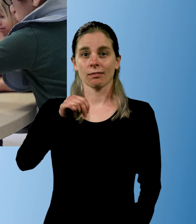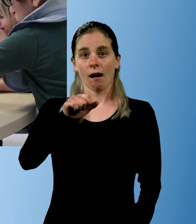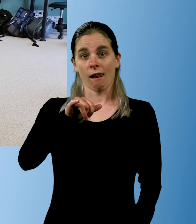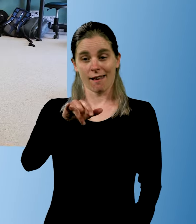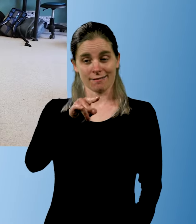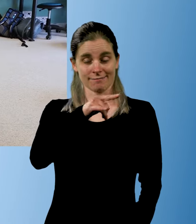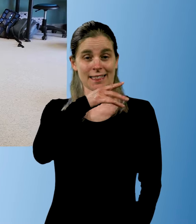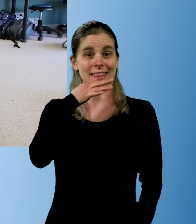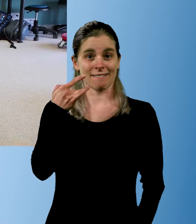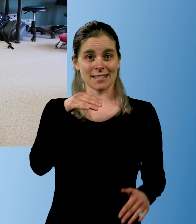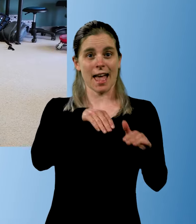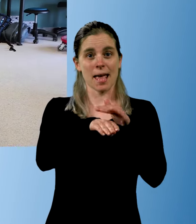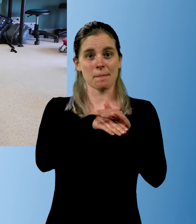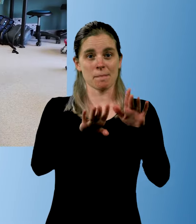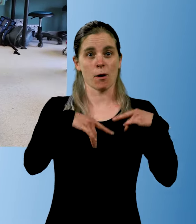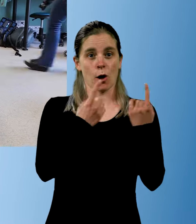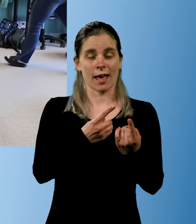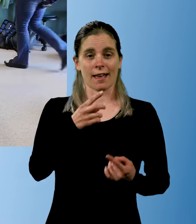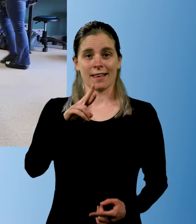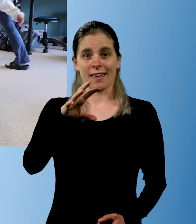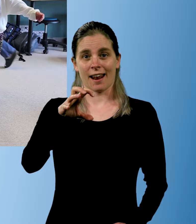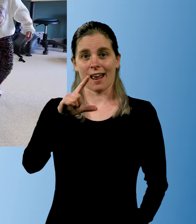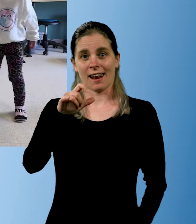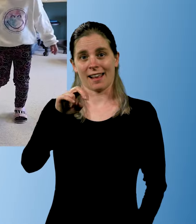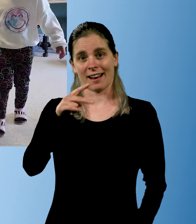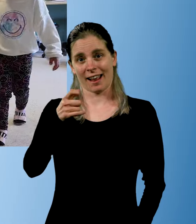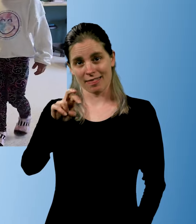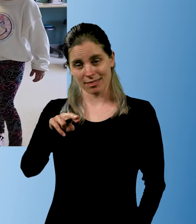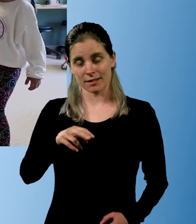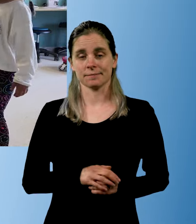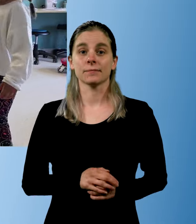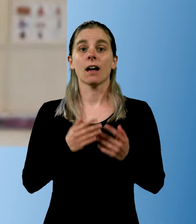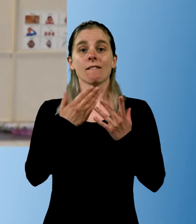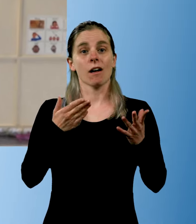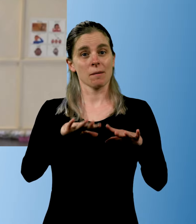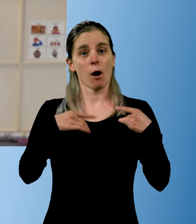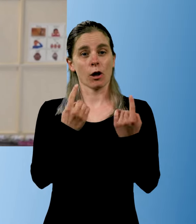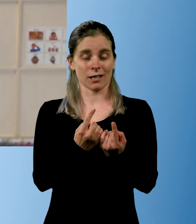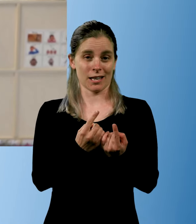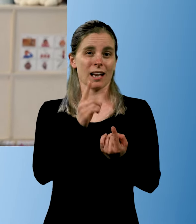Nali is having a great time at Heimen Kindergarten in Rælingen. It can be difficult for a normal kindergarten-